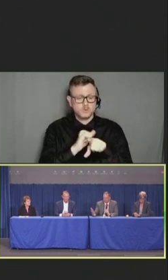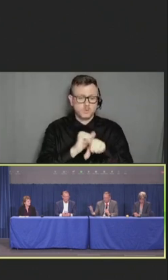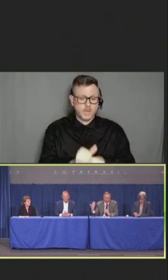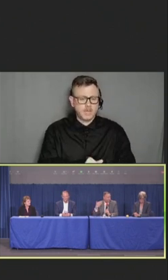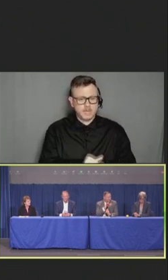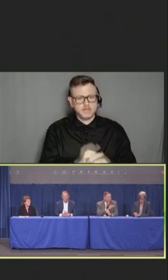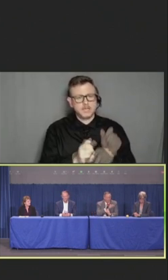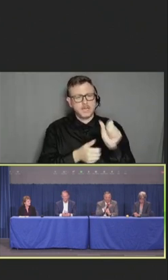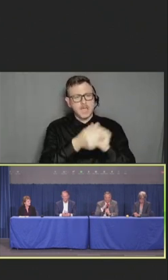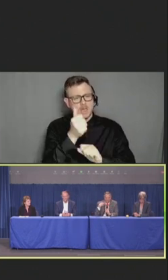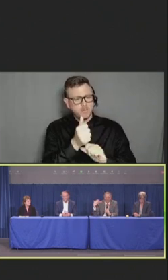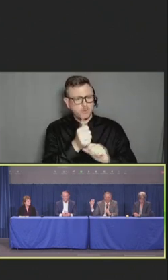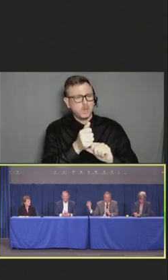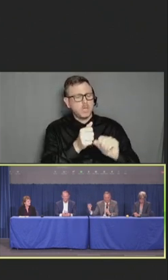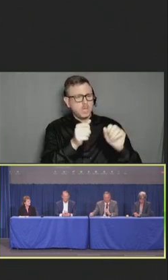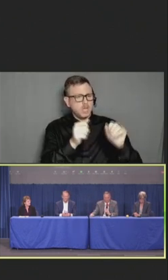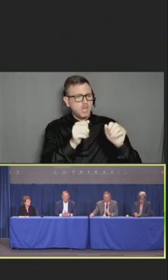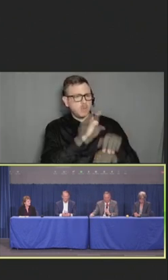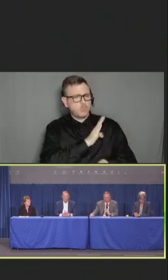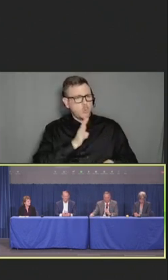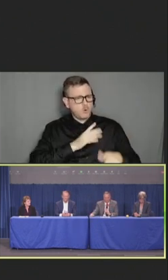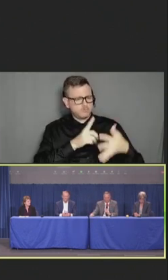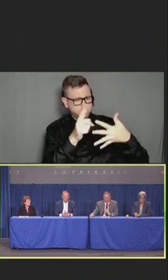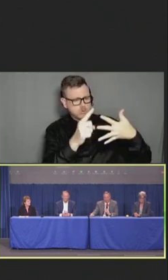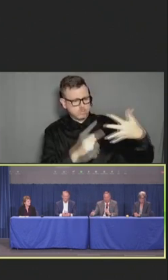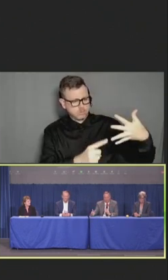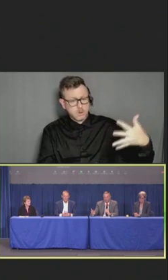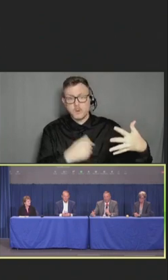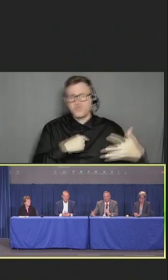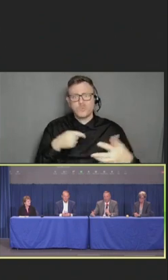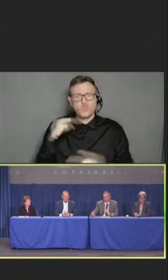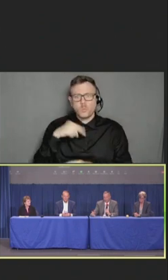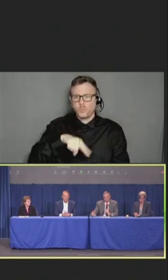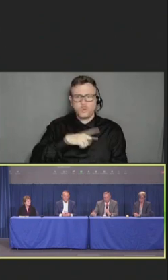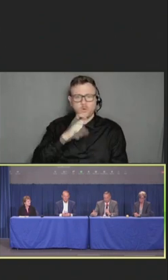But we're not trained to deal with the kind of things that we're hearing here. So, we need a change.